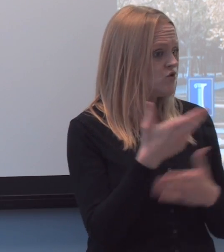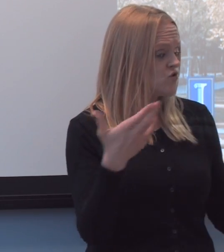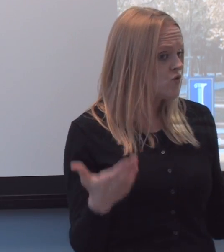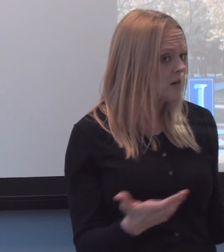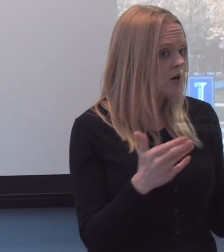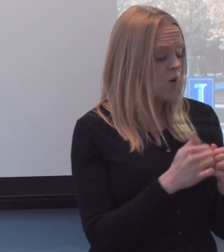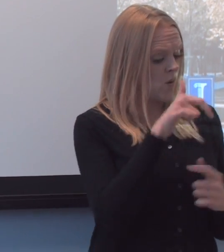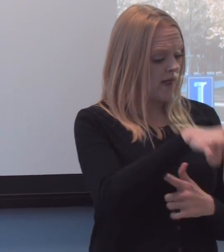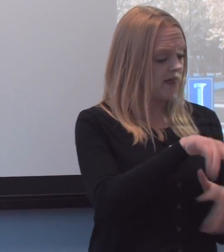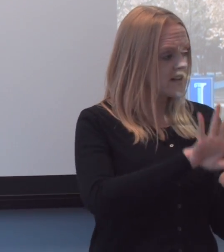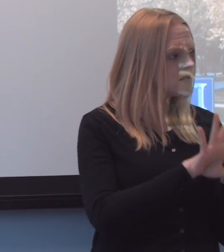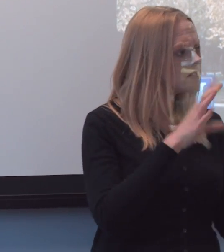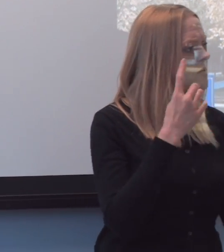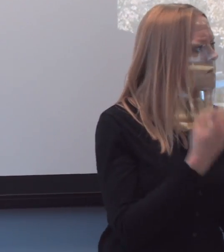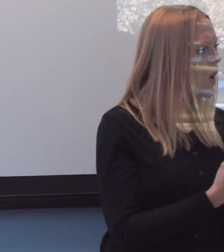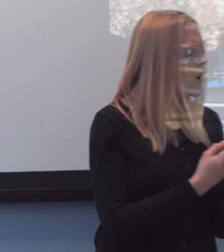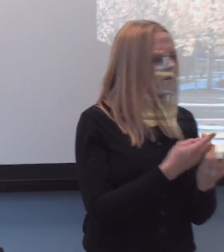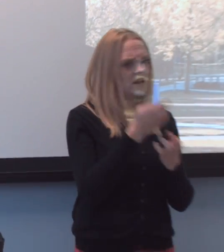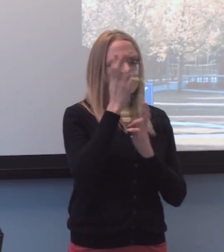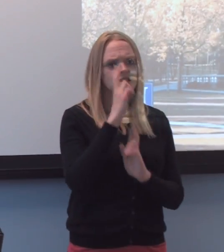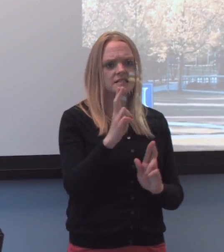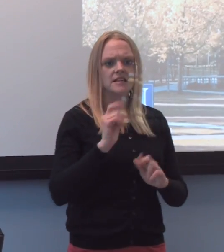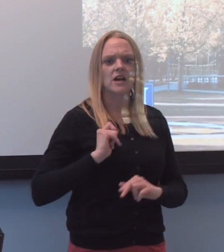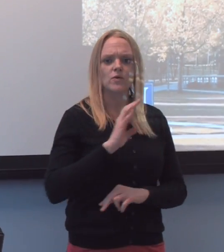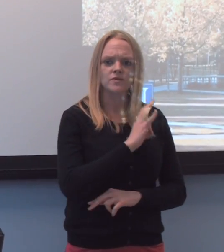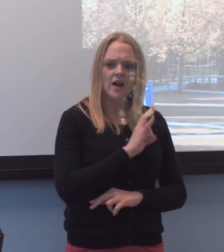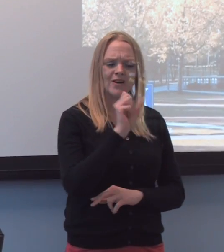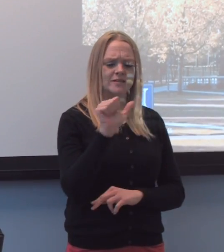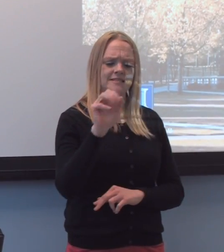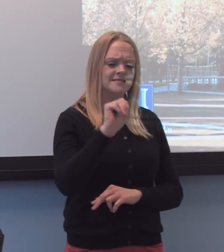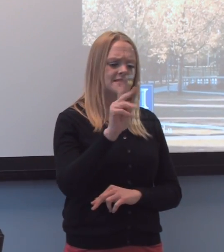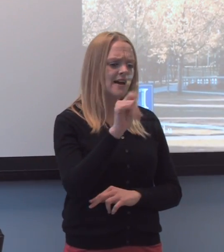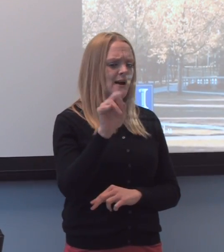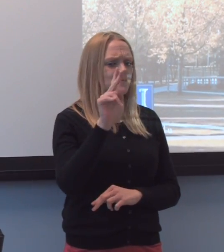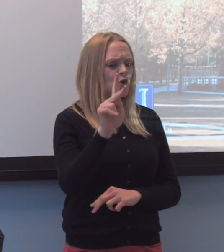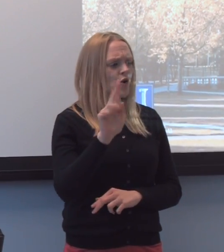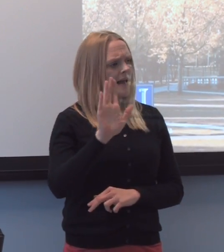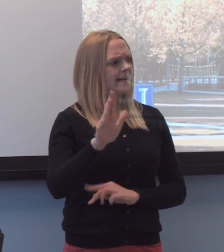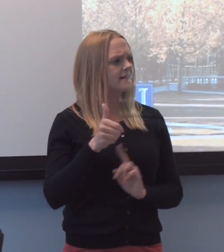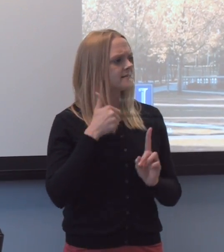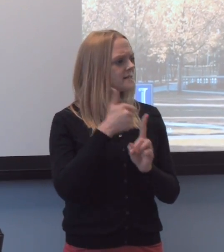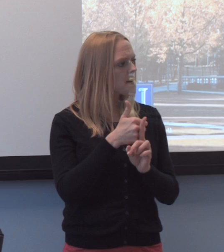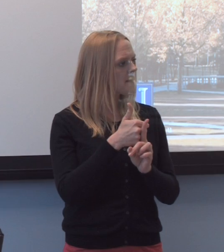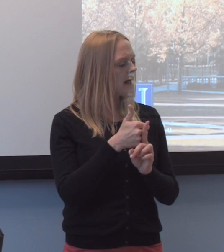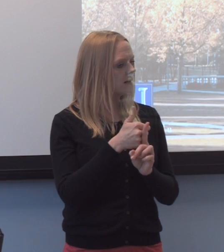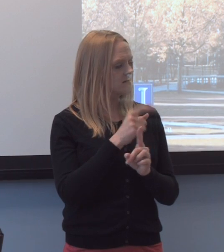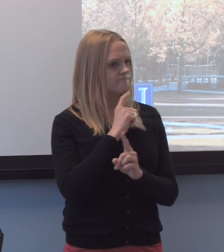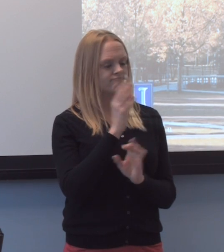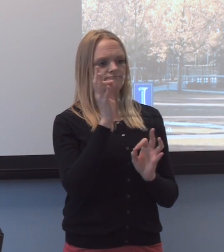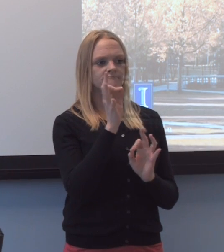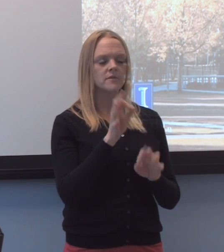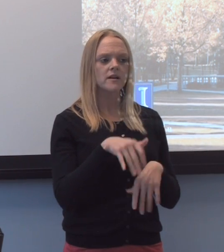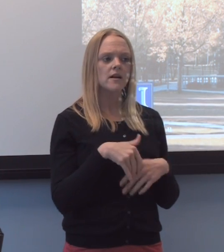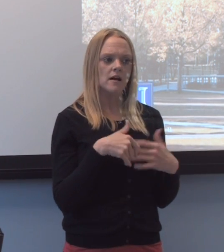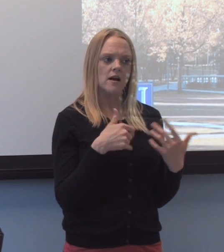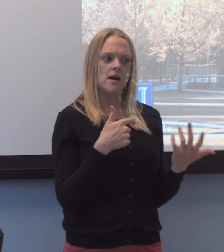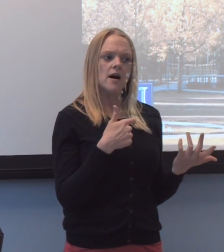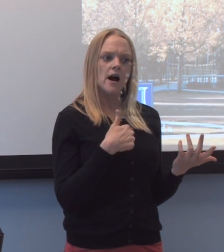and the distinguished faculty and about Sam Kirk and the impact that he's had. And what I-what I r-r-have a sense of now,